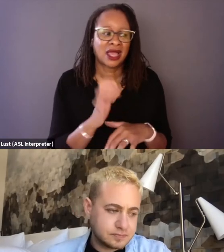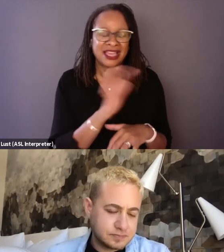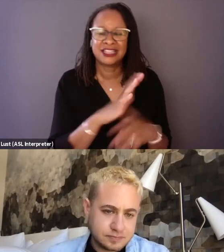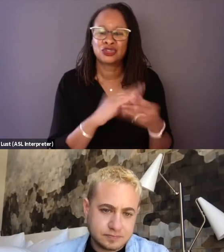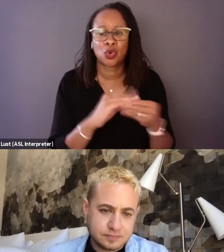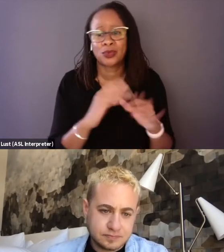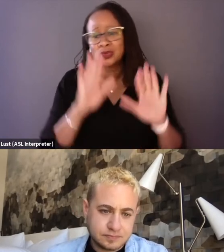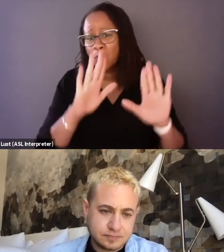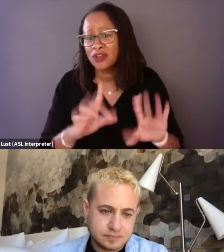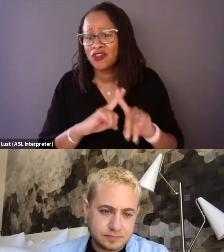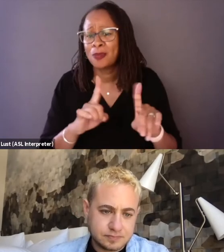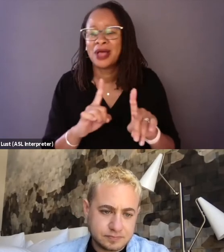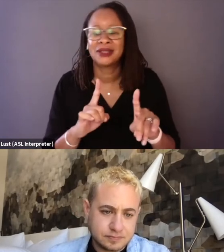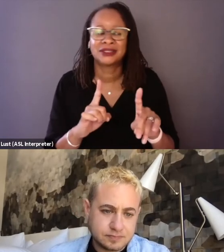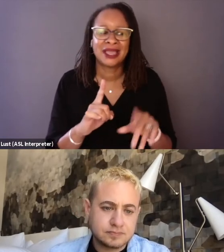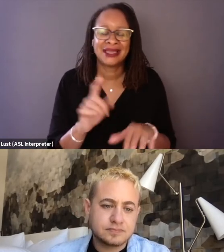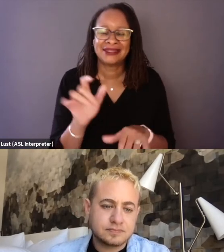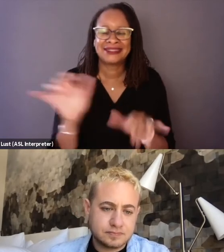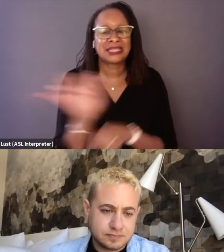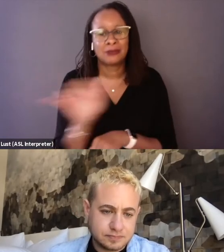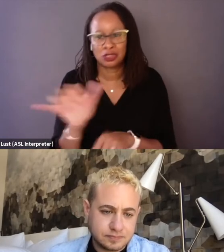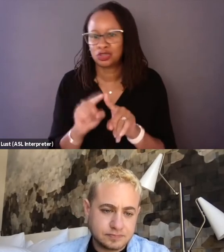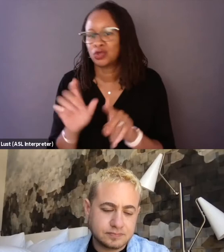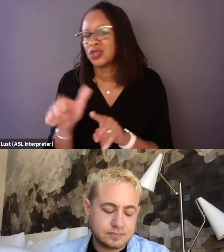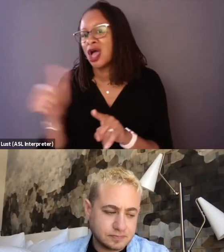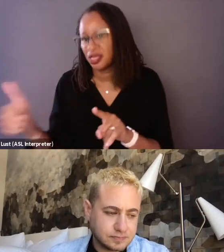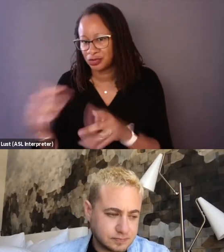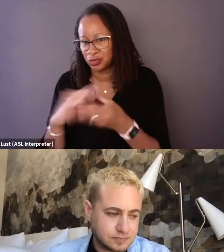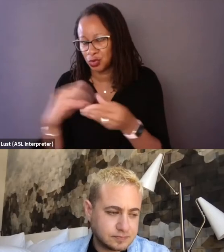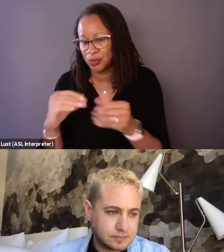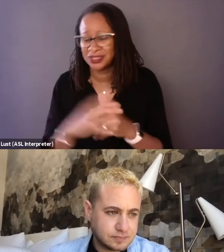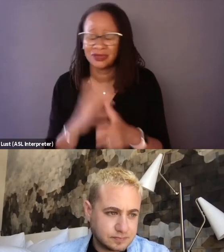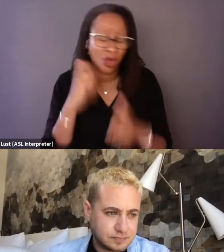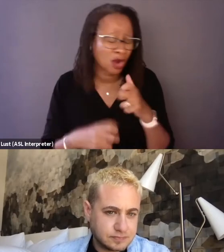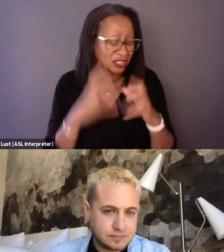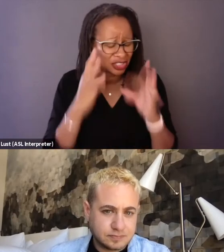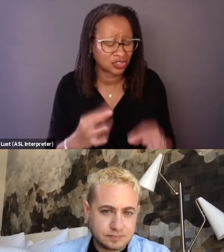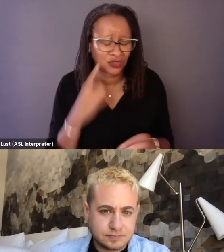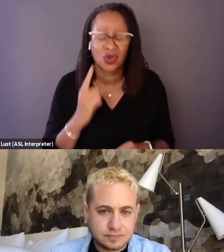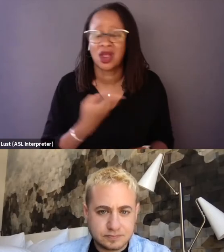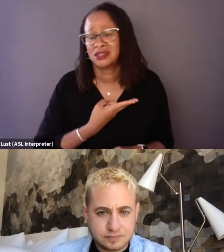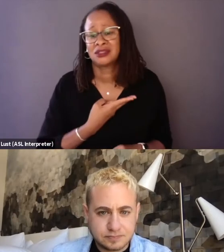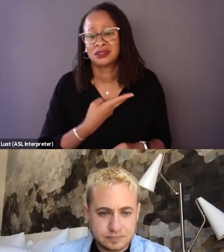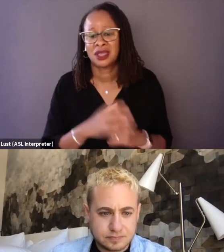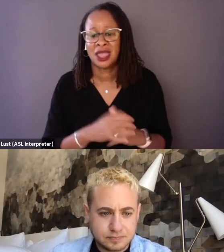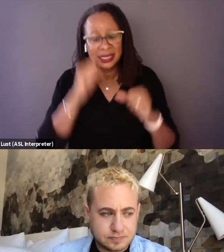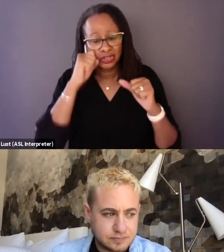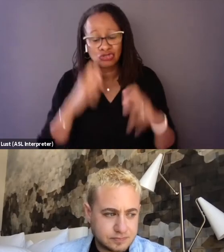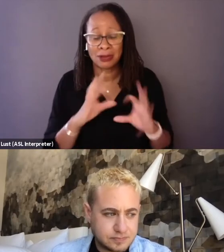And it was a very, very hard decision for us to do. And it was just an incredible family, an incredible story,